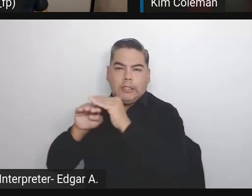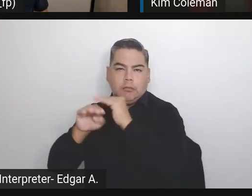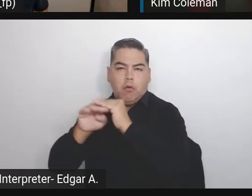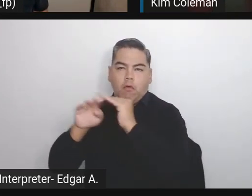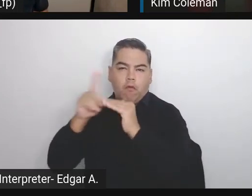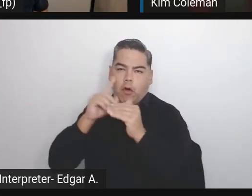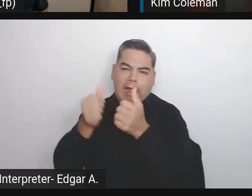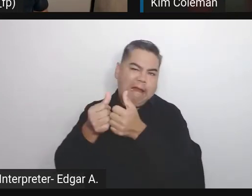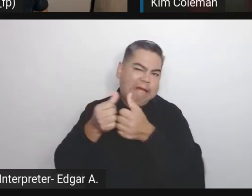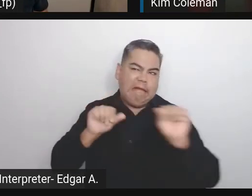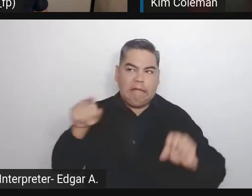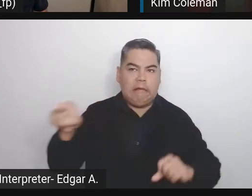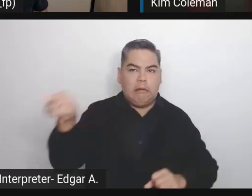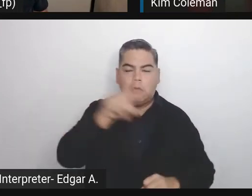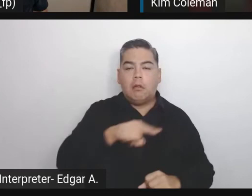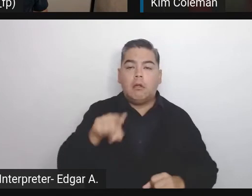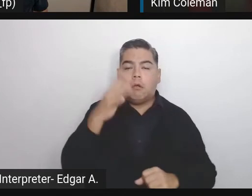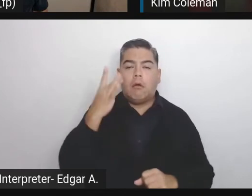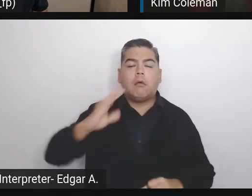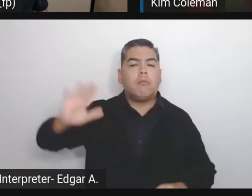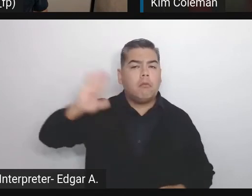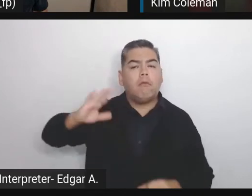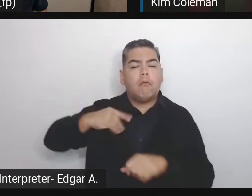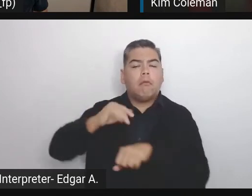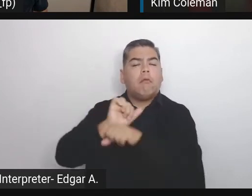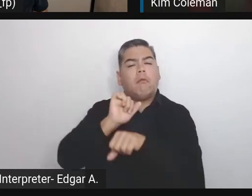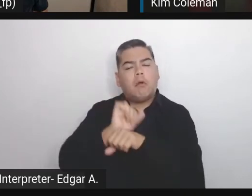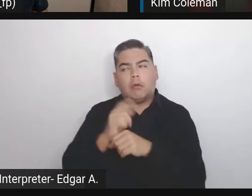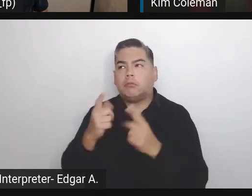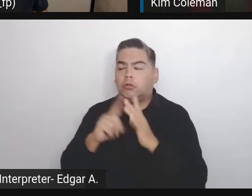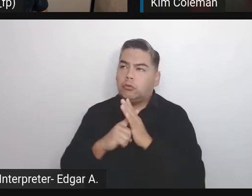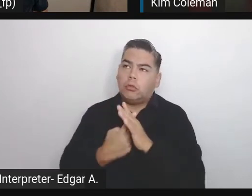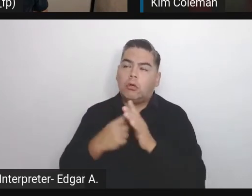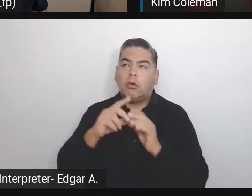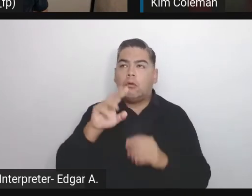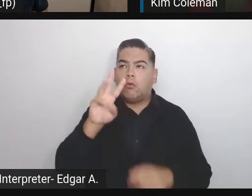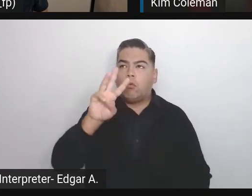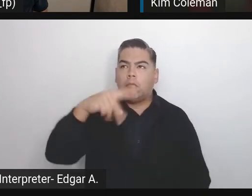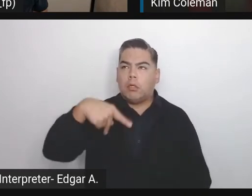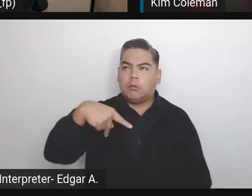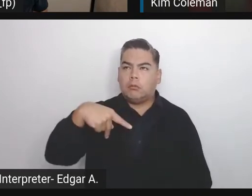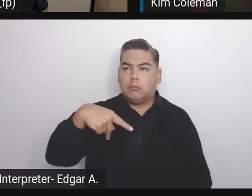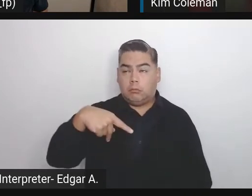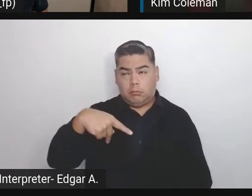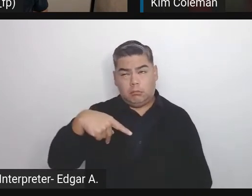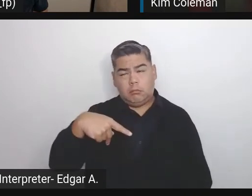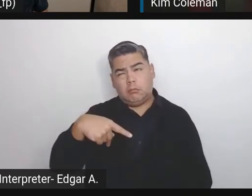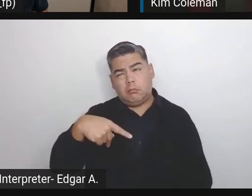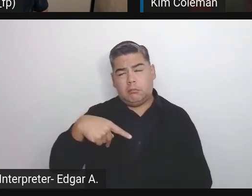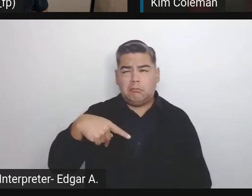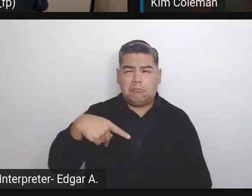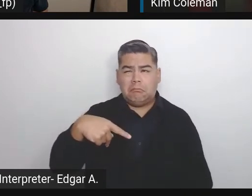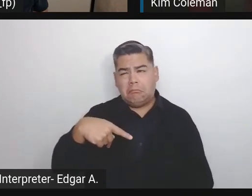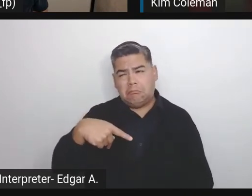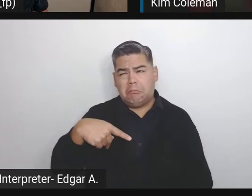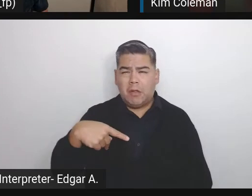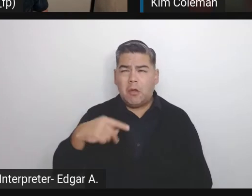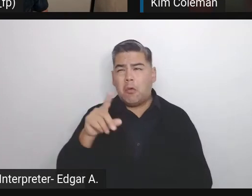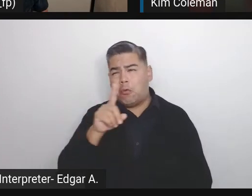When I started using WordPress let's be honest, it was most mostly for geeks and nerds.